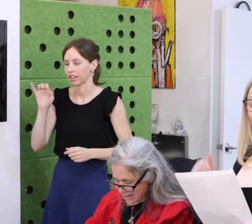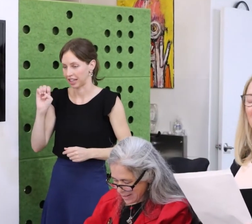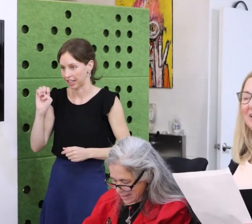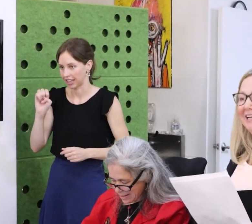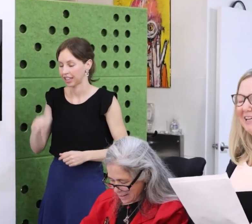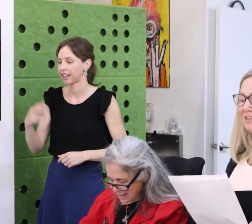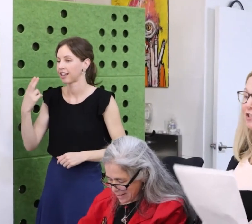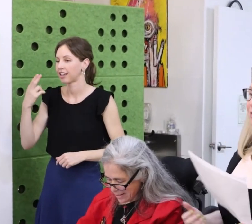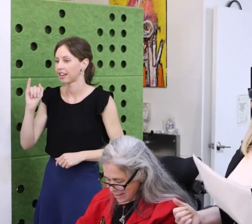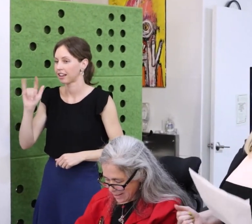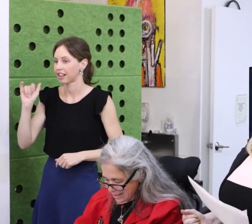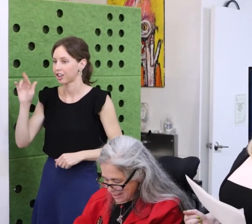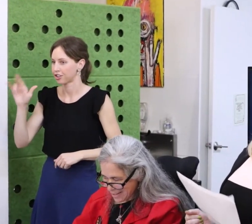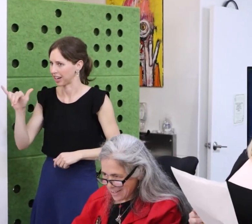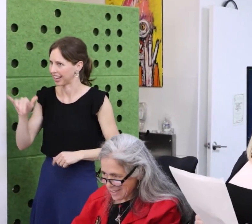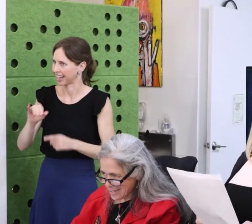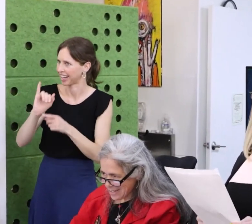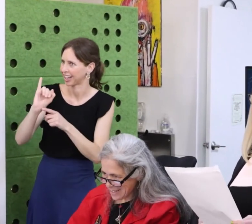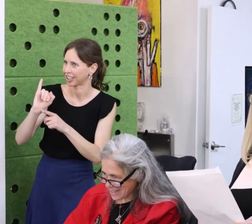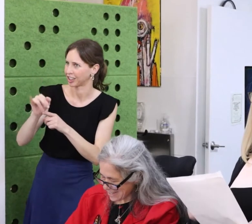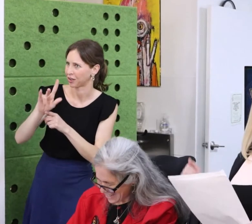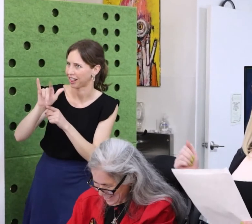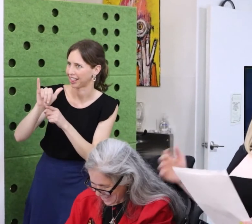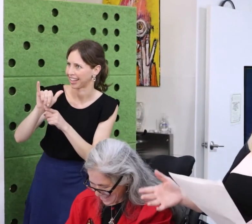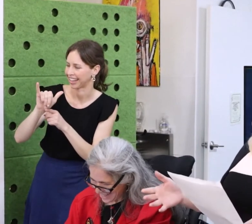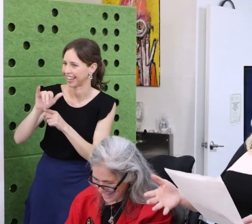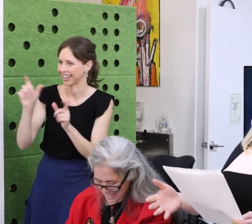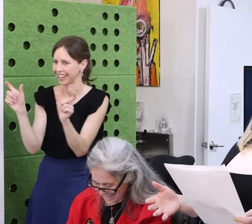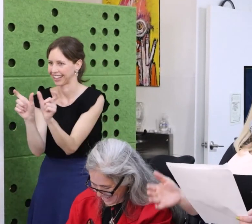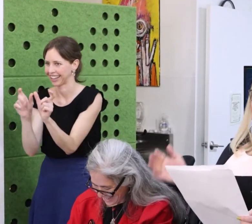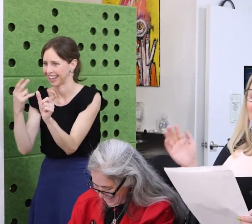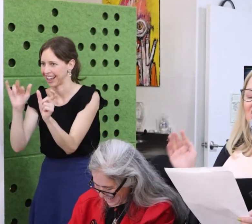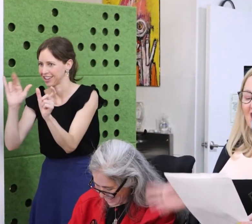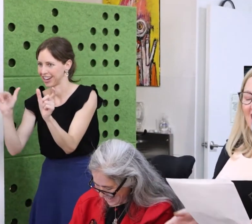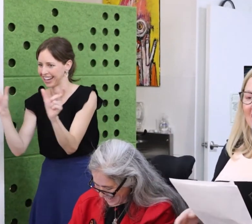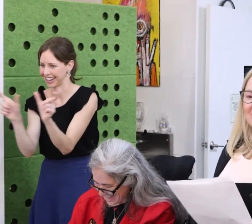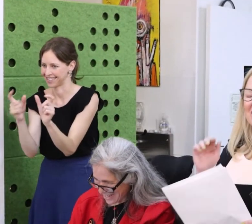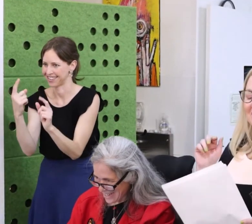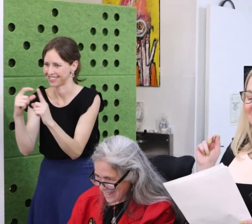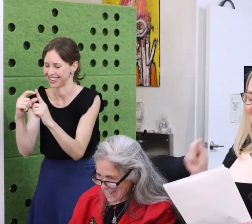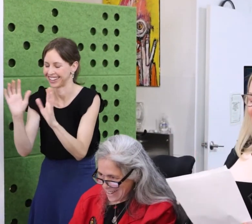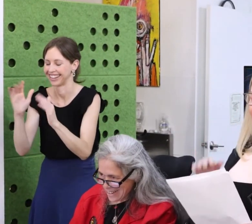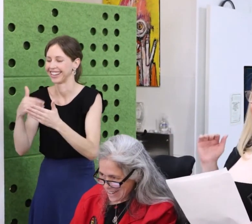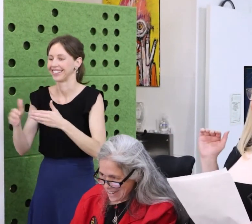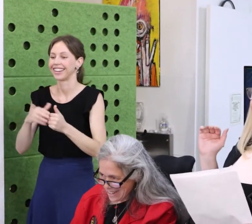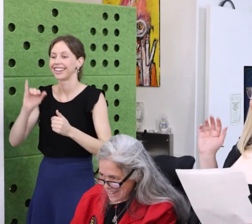When Julie makes something clear, she makes it clear. As someone who is very familiar with JoAnn’s passion,